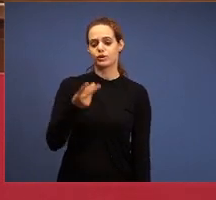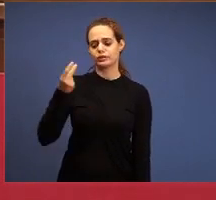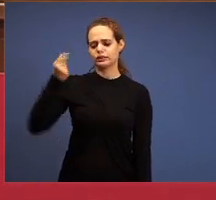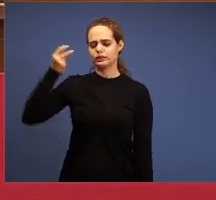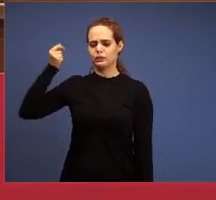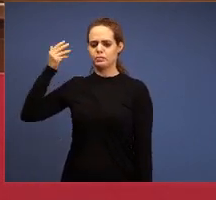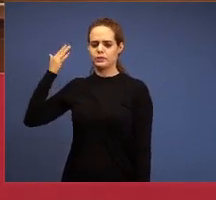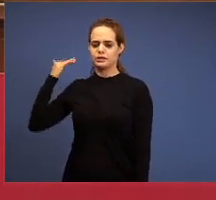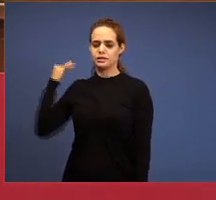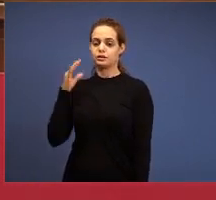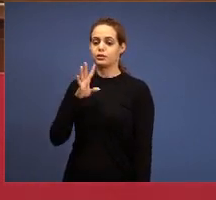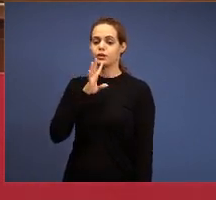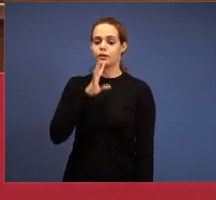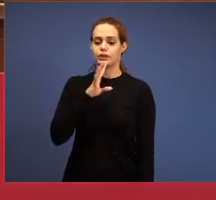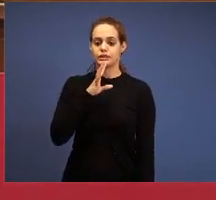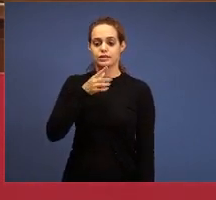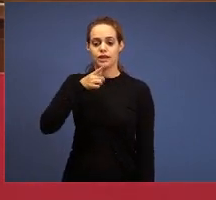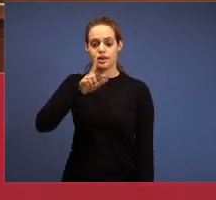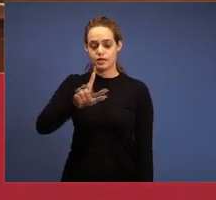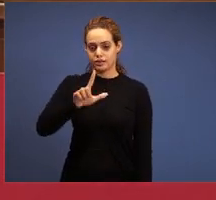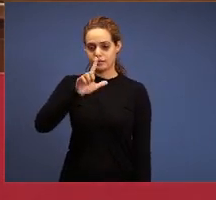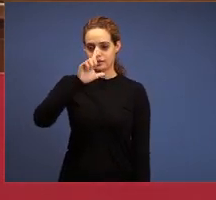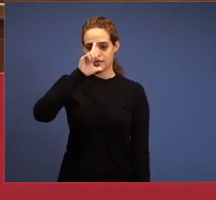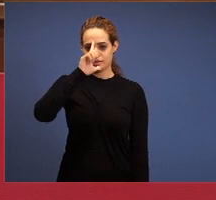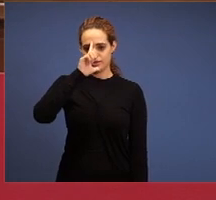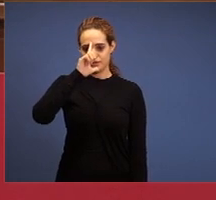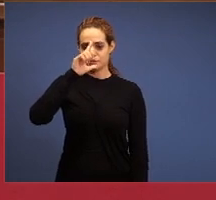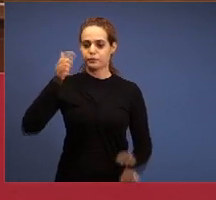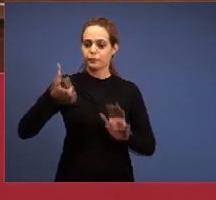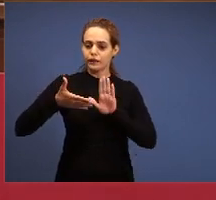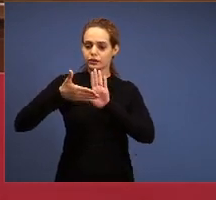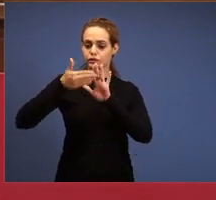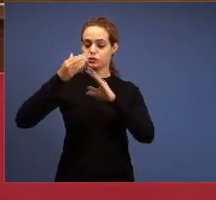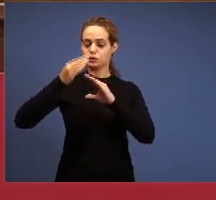sang, it were songs called gongorics,